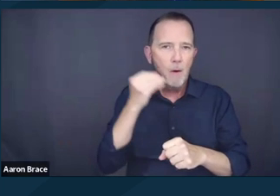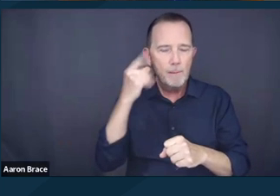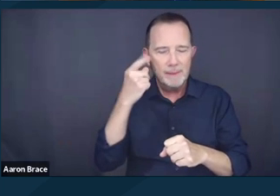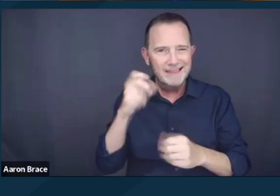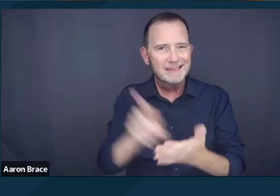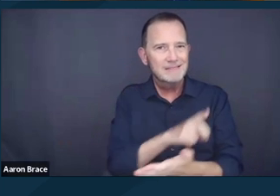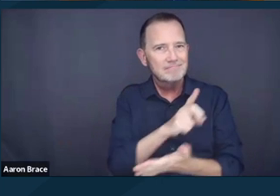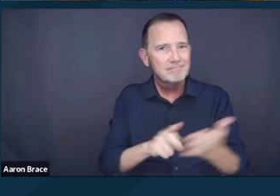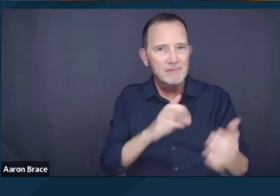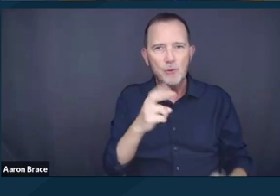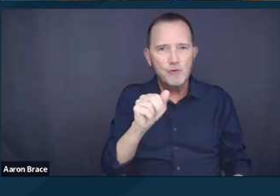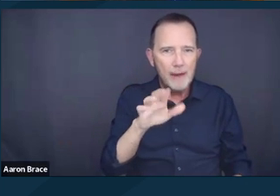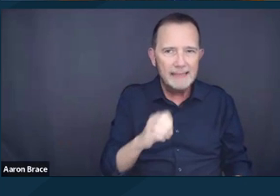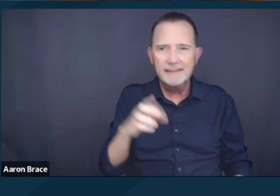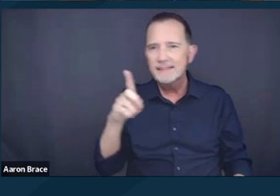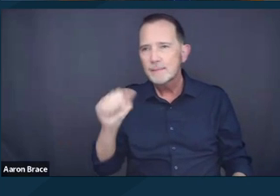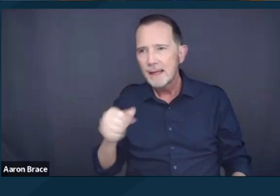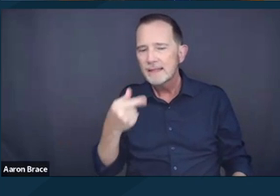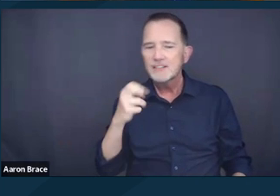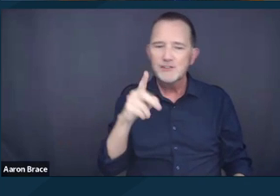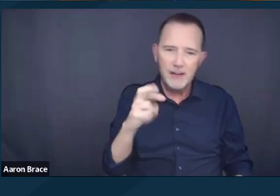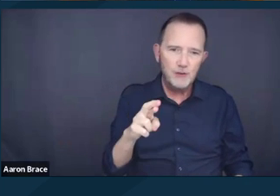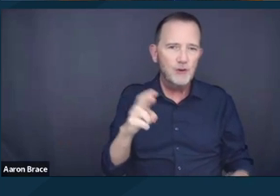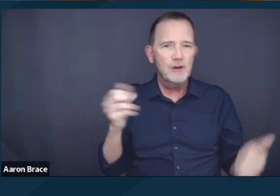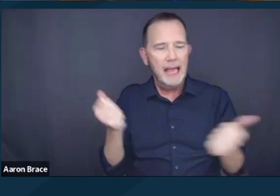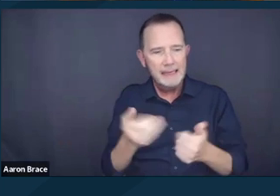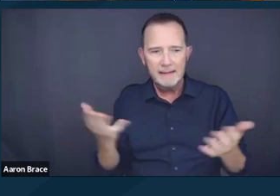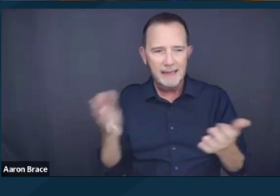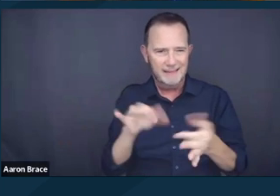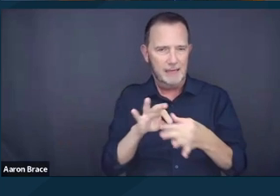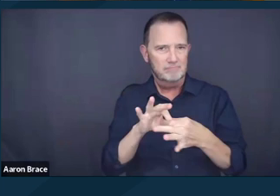gender, and any other circumstances placing them at risk of homelessness.